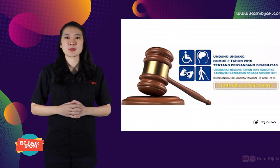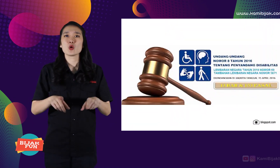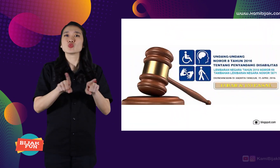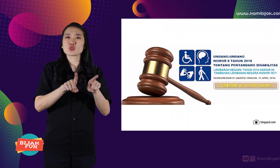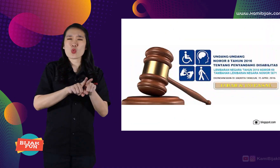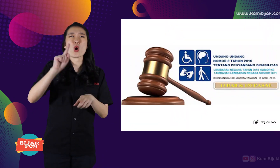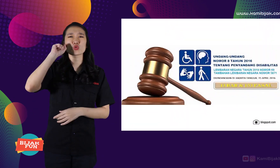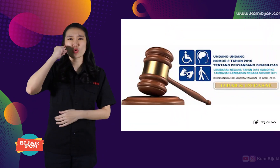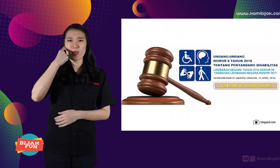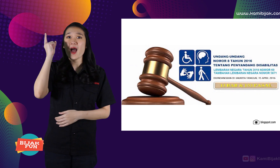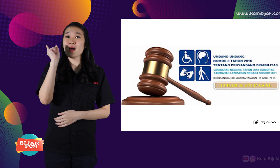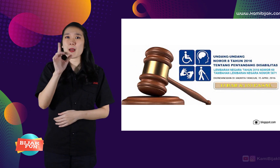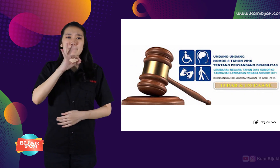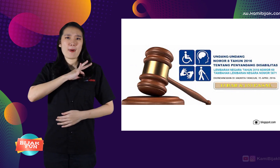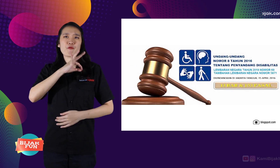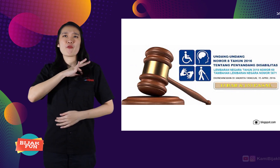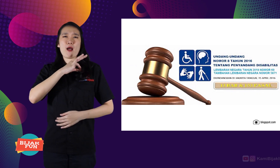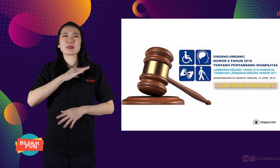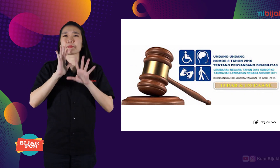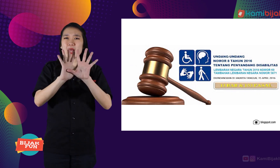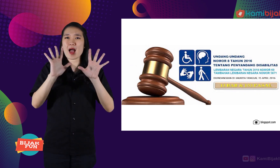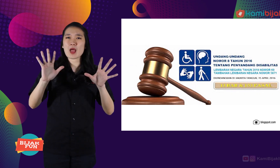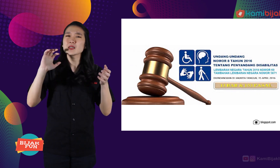Likewise, Deaf friends have many benefits,